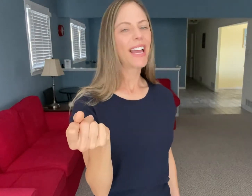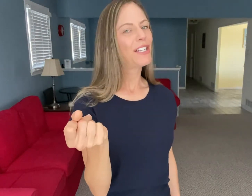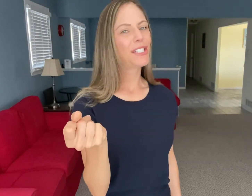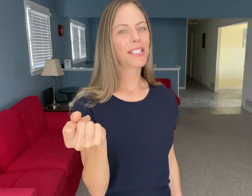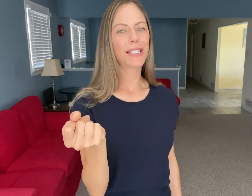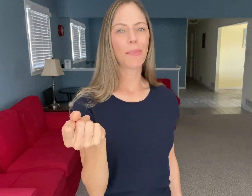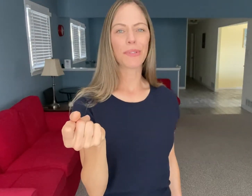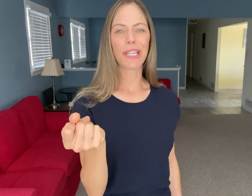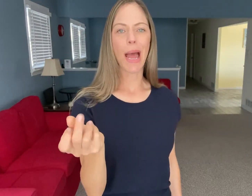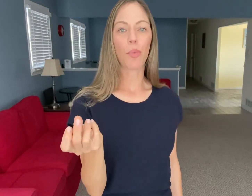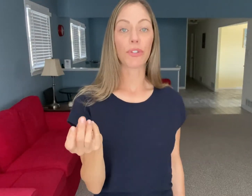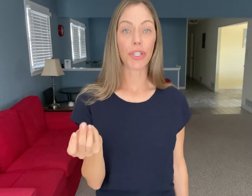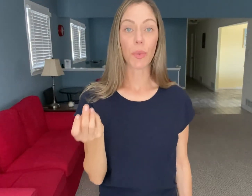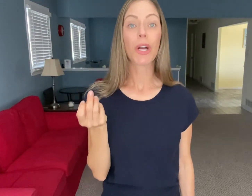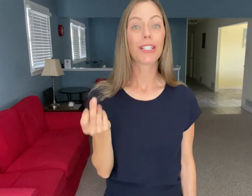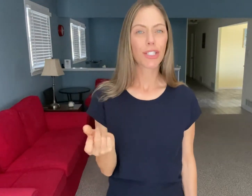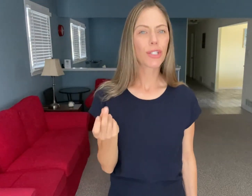and just a simple snap will do.